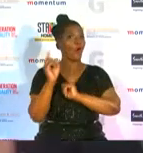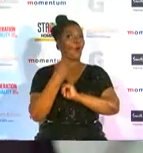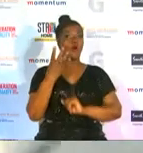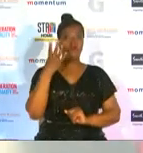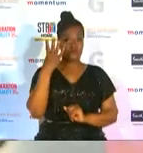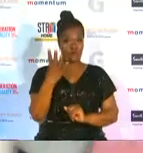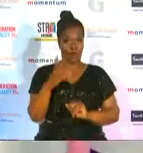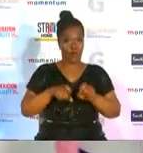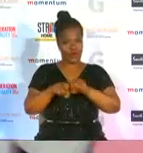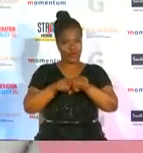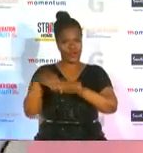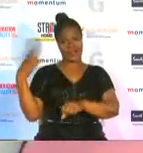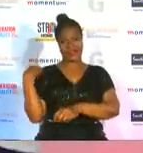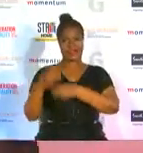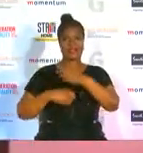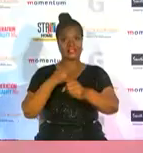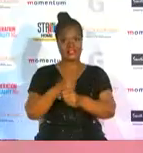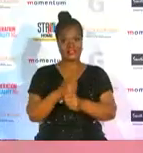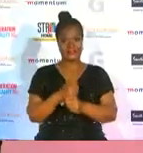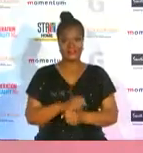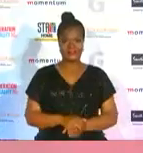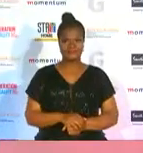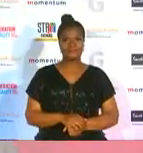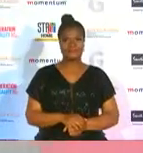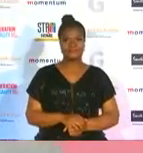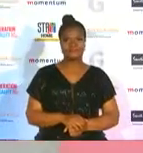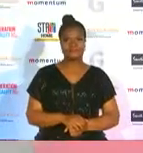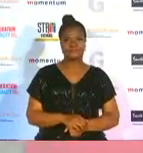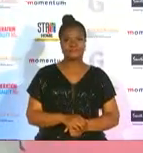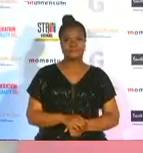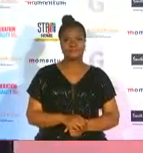in the past year